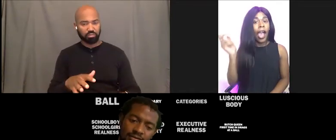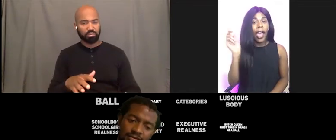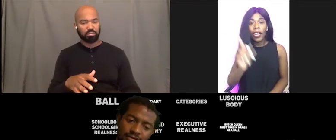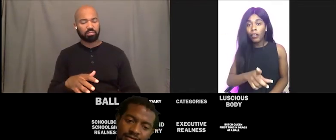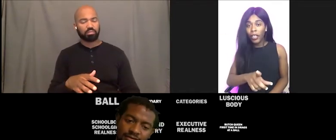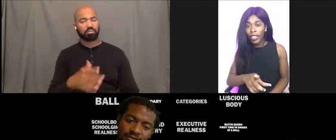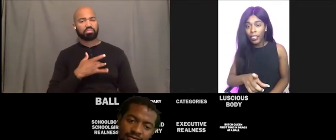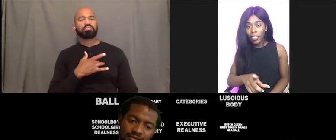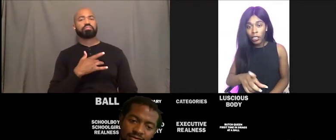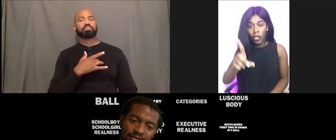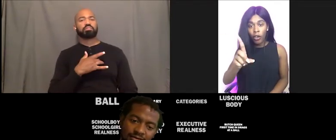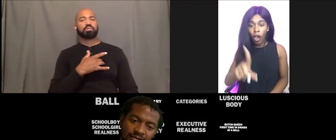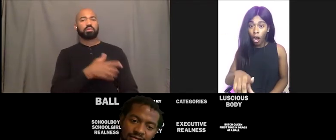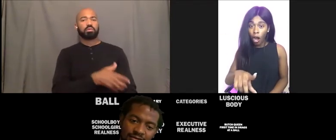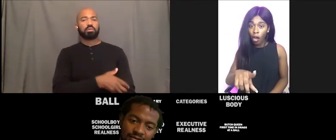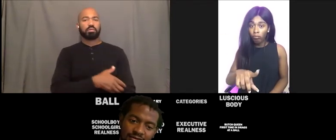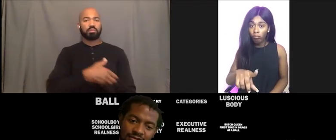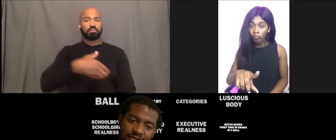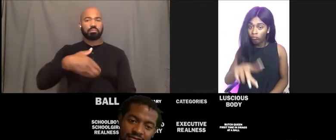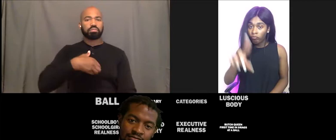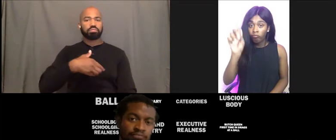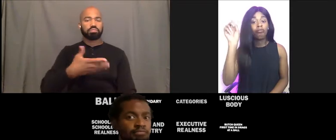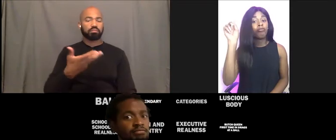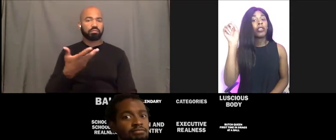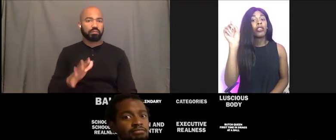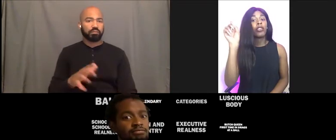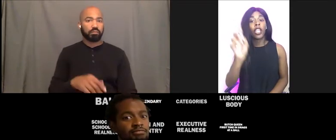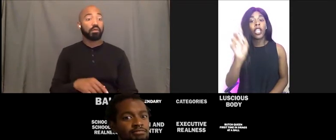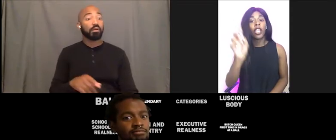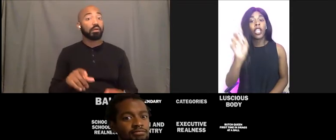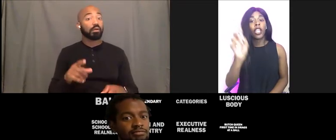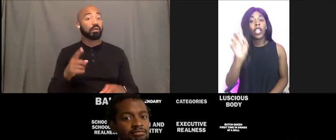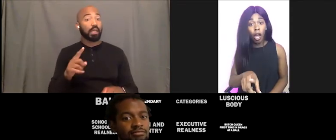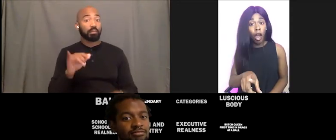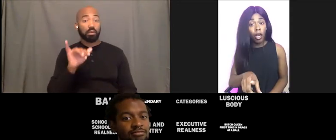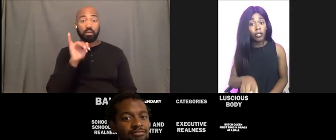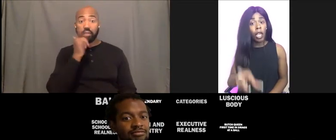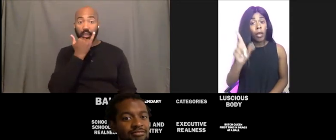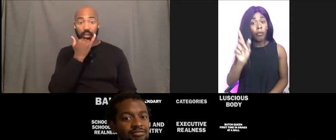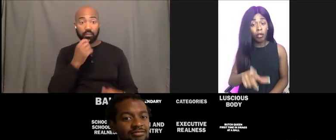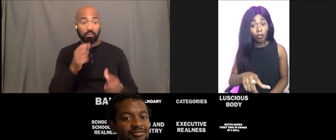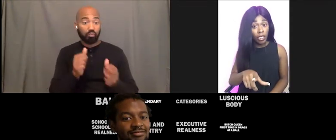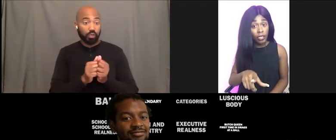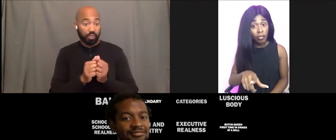Had a little incident on a car. Don't sit on cars and protest.